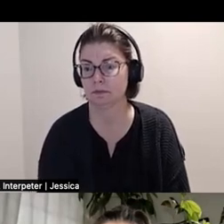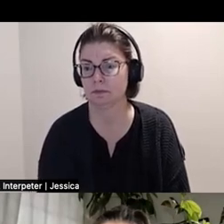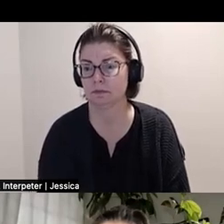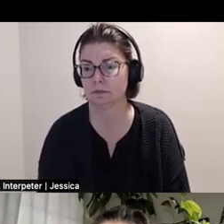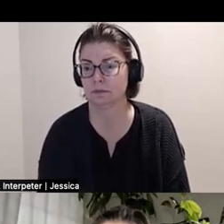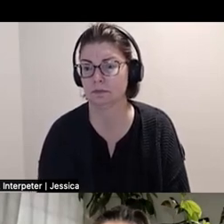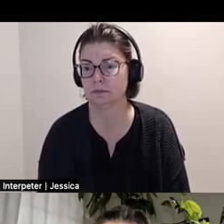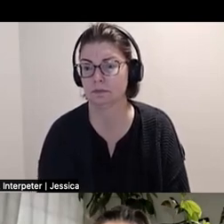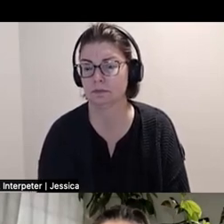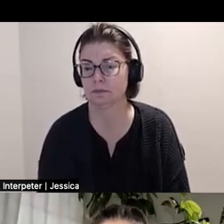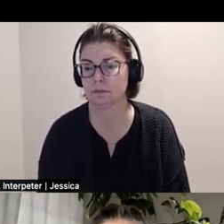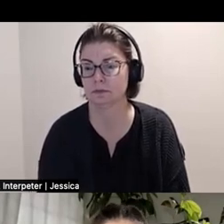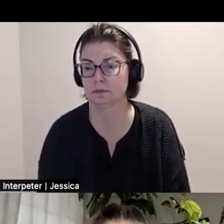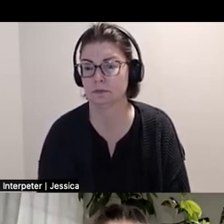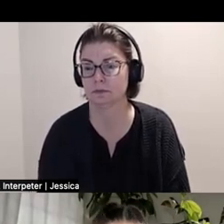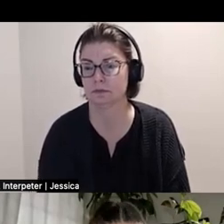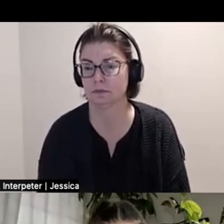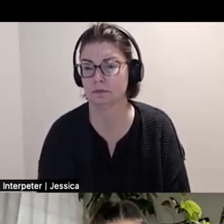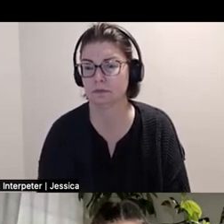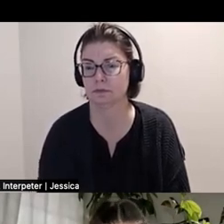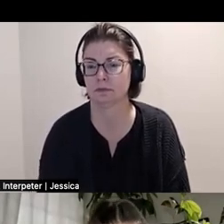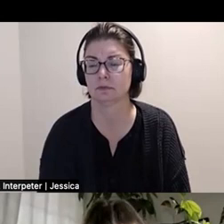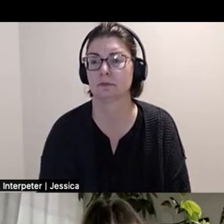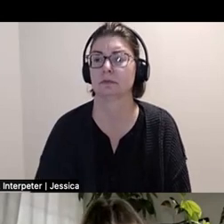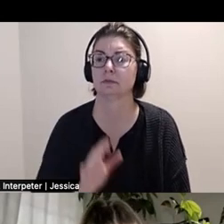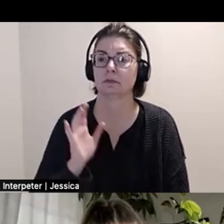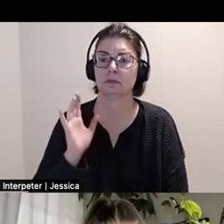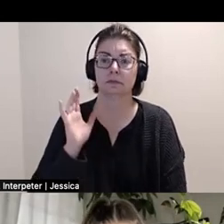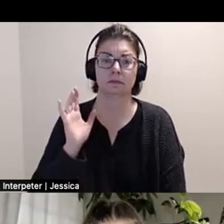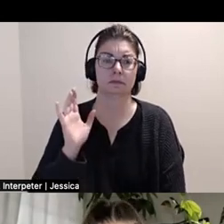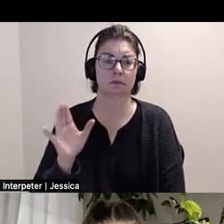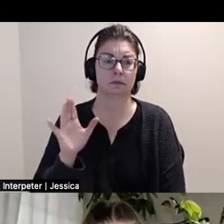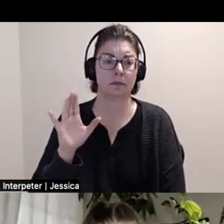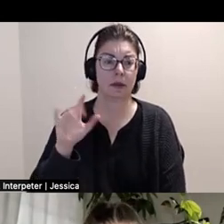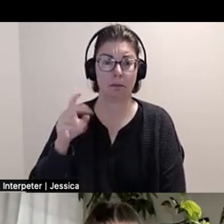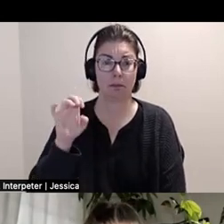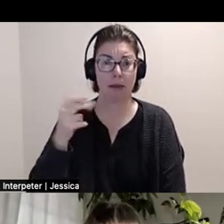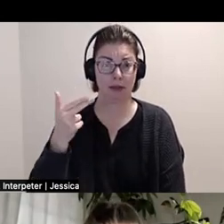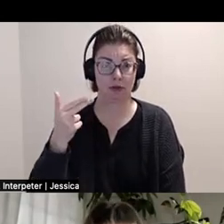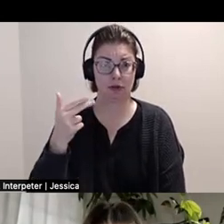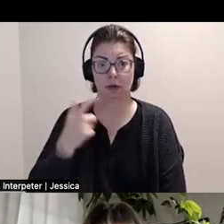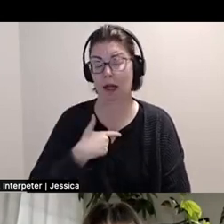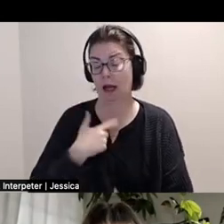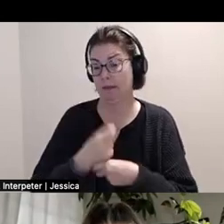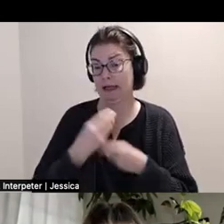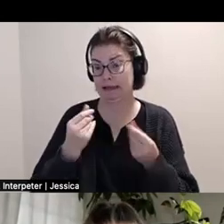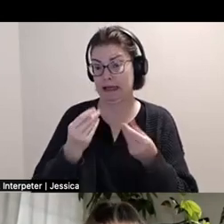Uhm... so, uhm, I've been making textiles for sharing for almost a decade.